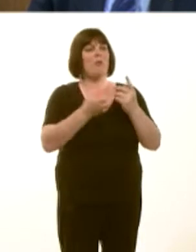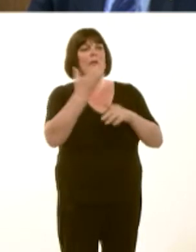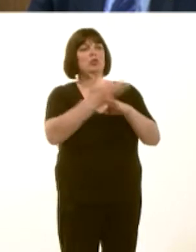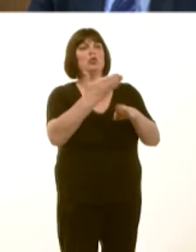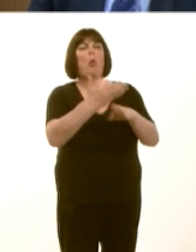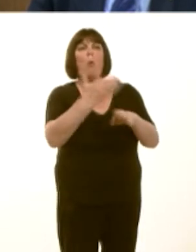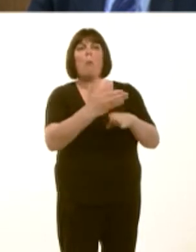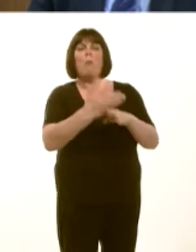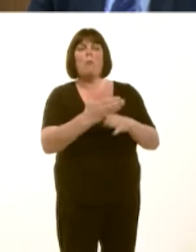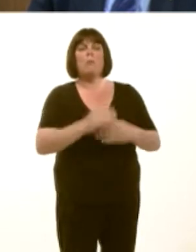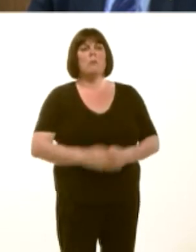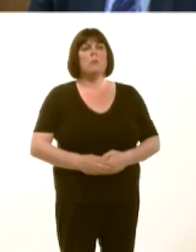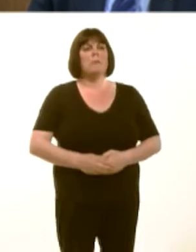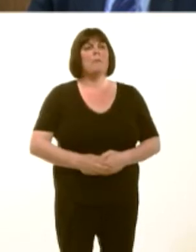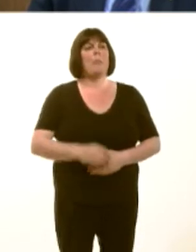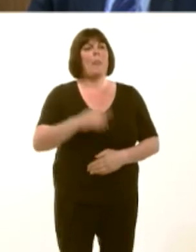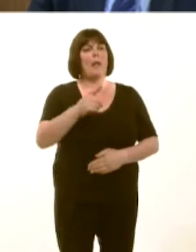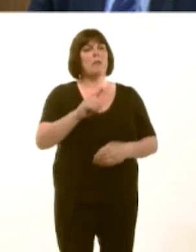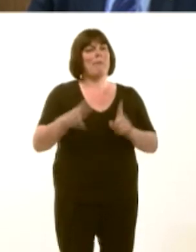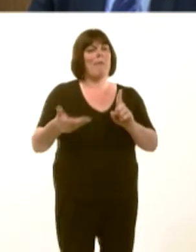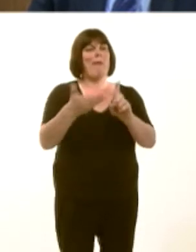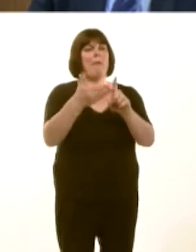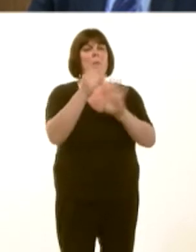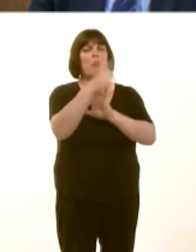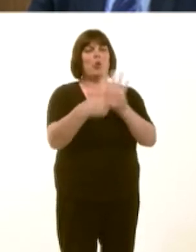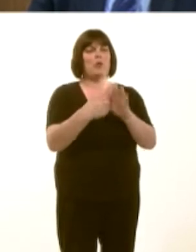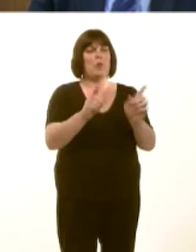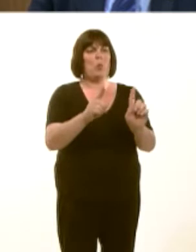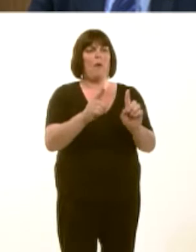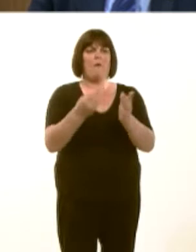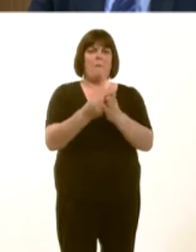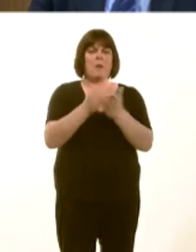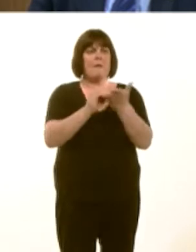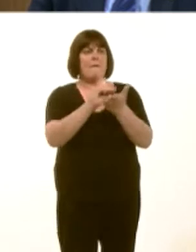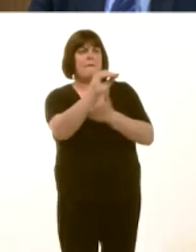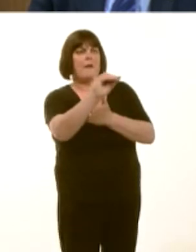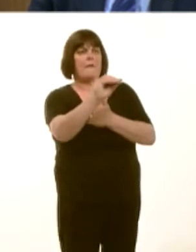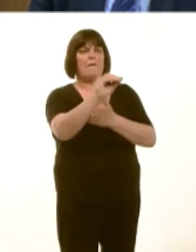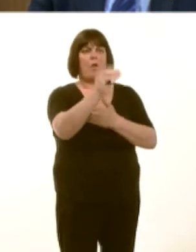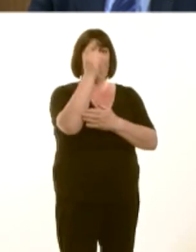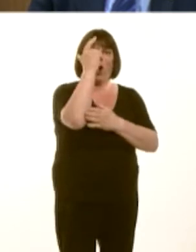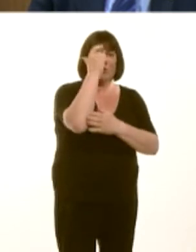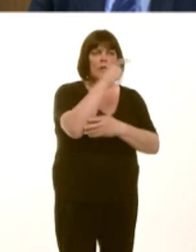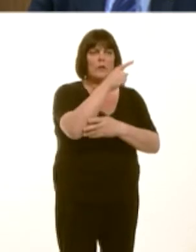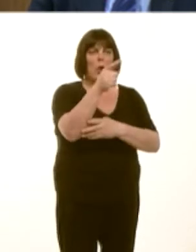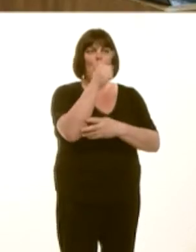another outcome of this scheme is that more money will be made available to further education colleges who will be able to deliver those apprenticeships.